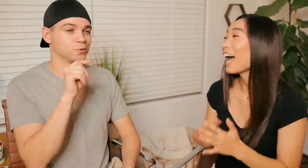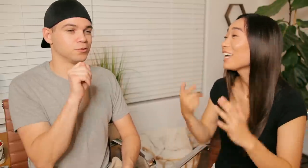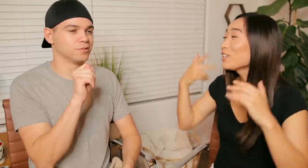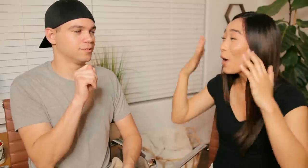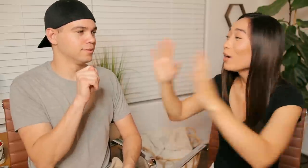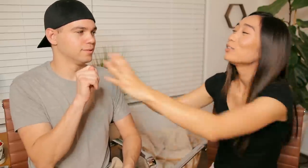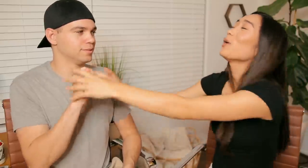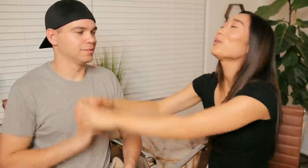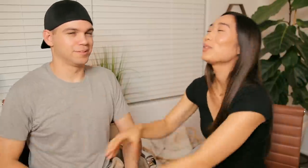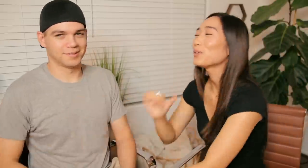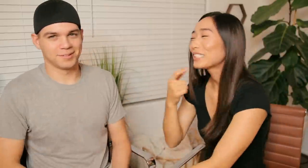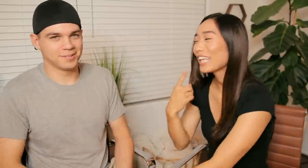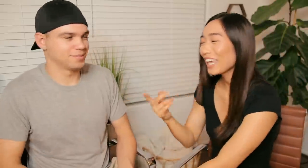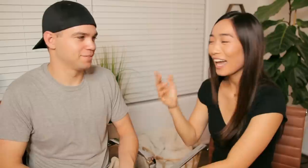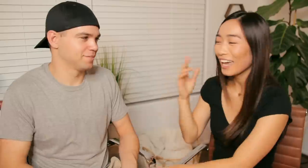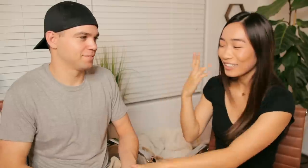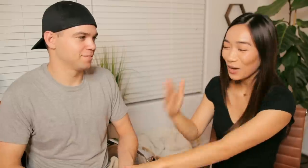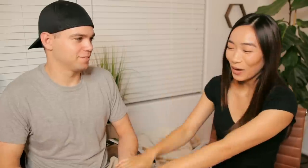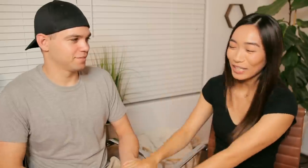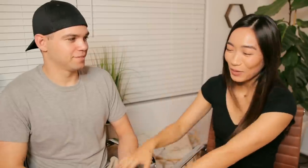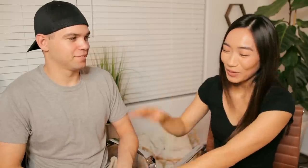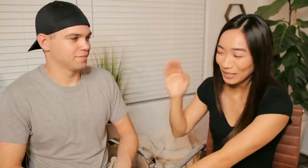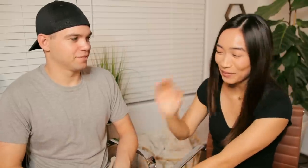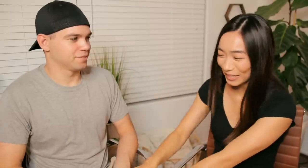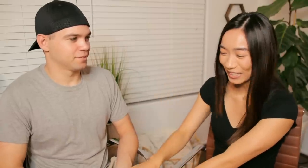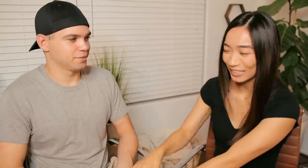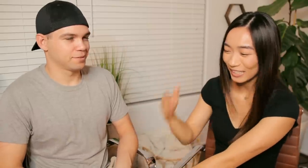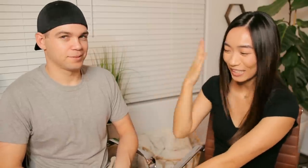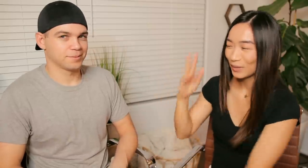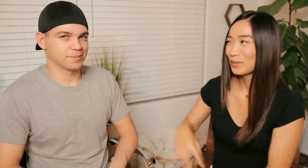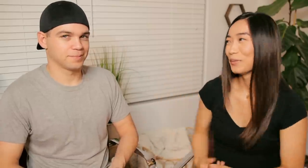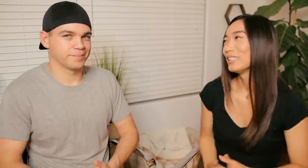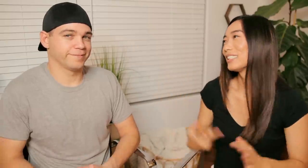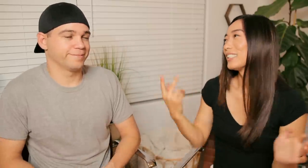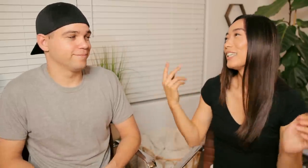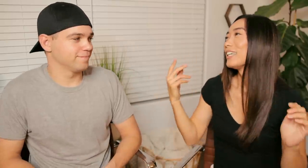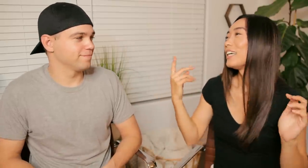E: I know no don't say it I know I know what it means